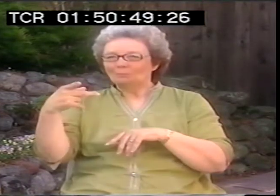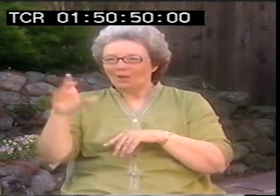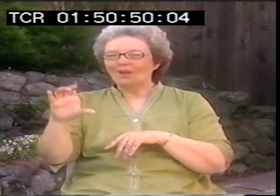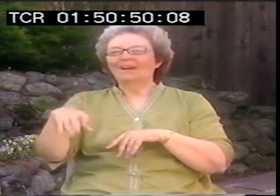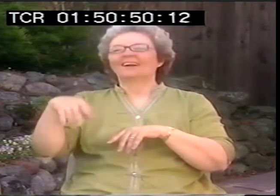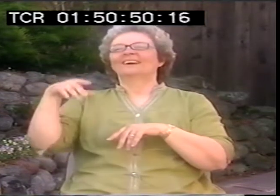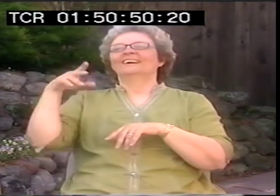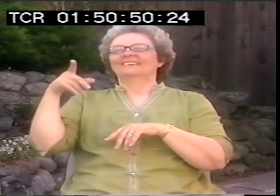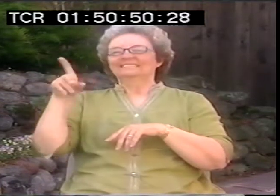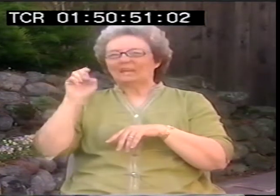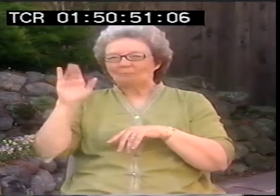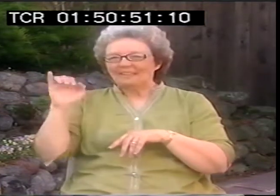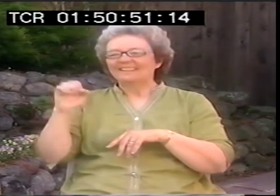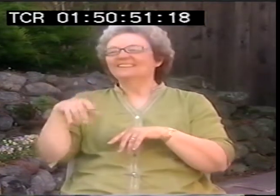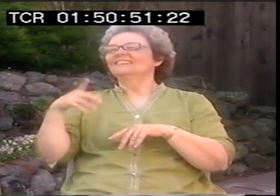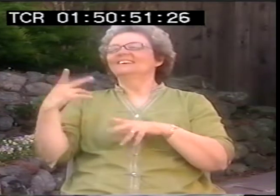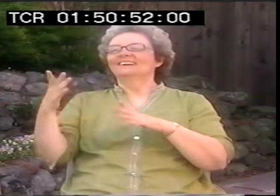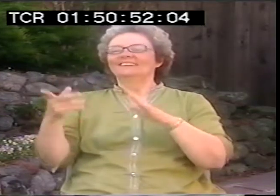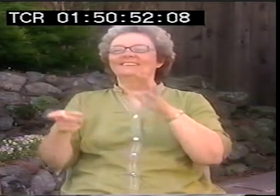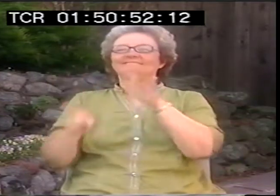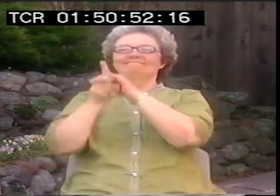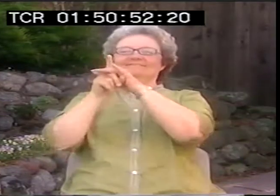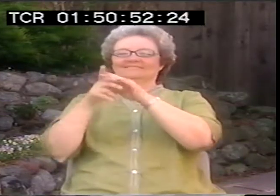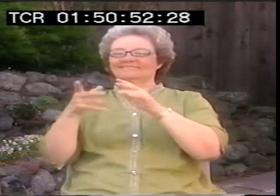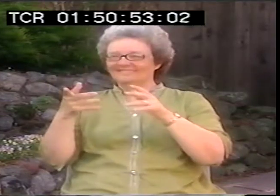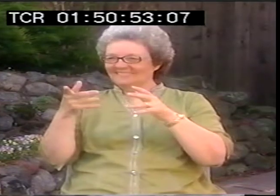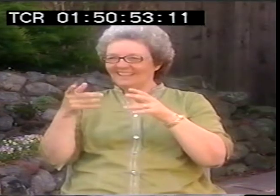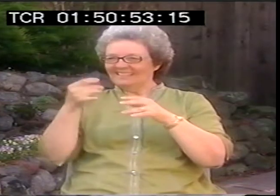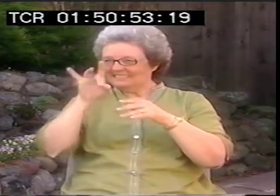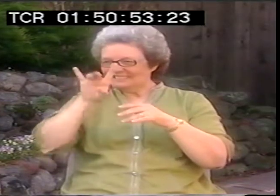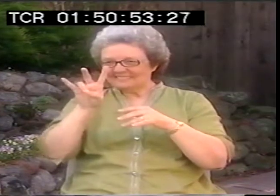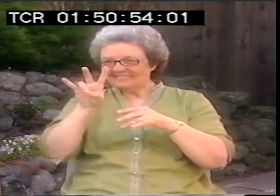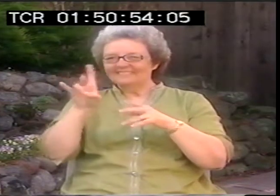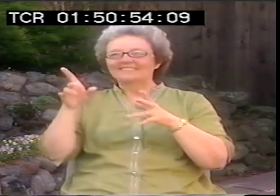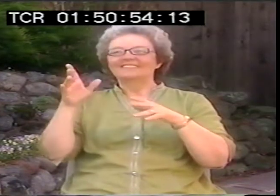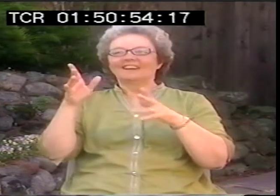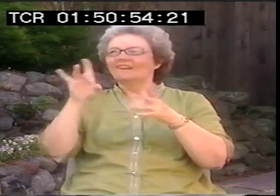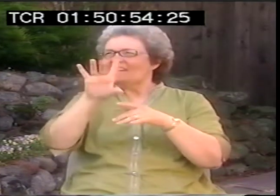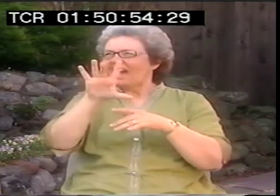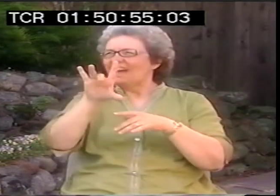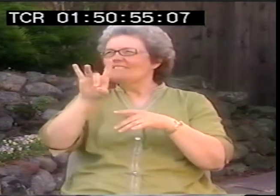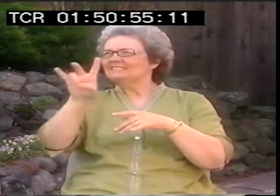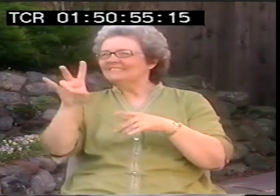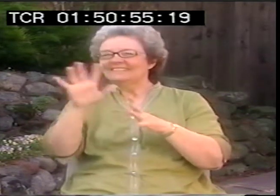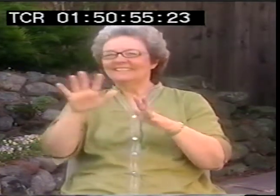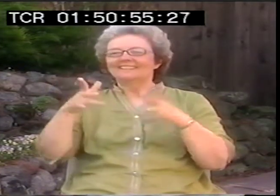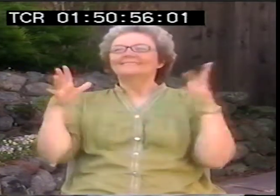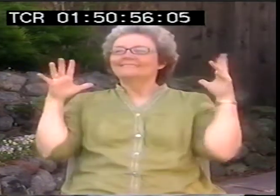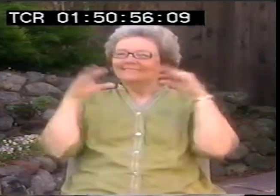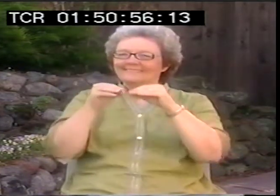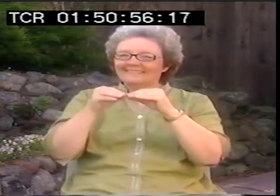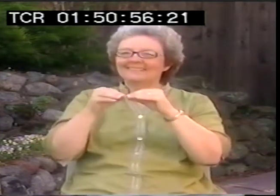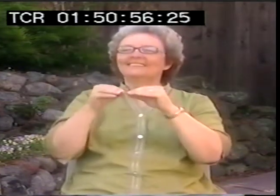And then next thing I knew, here he was in Rochester, Jim Cohen got that together, Peter Cook and Debbie Rennie.